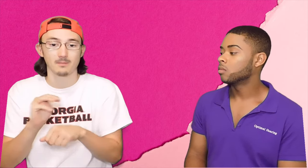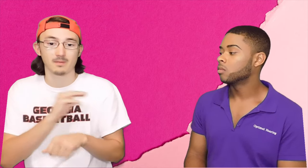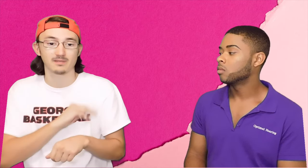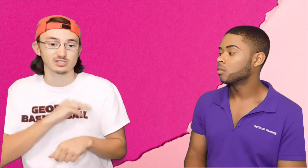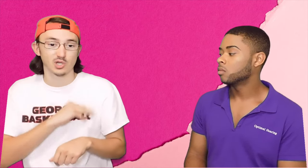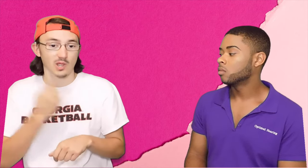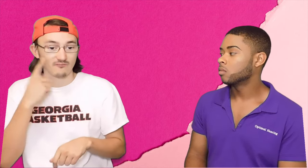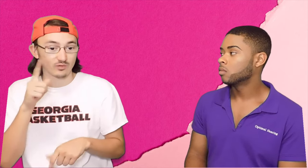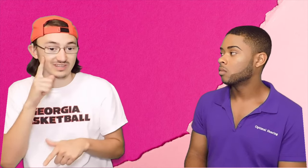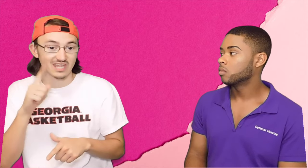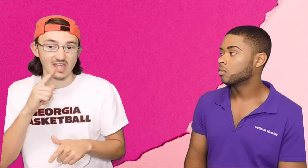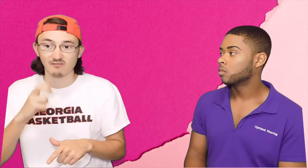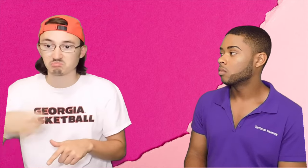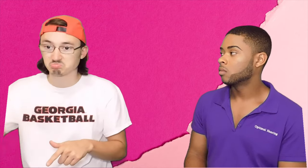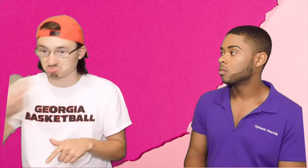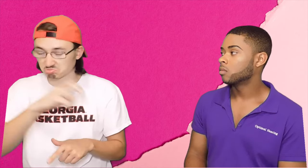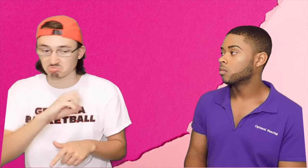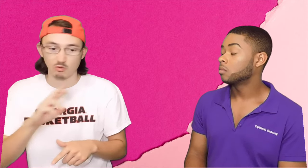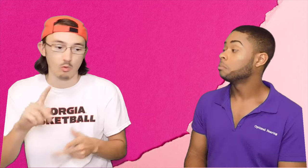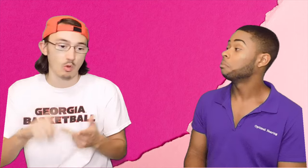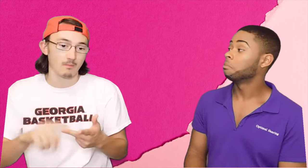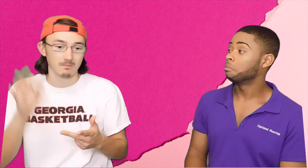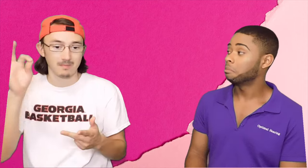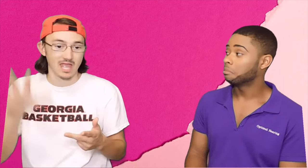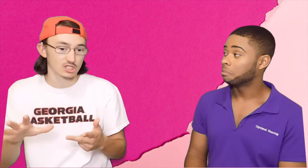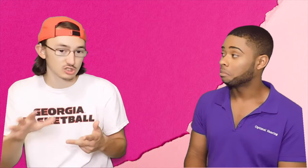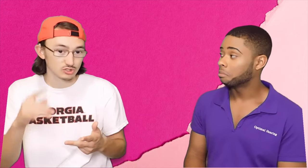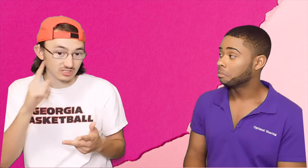be a missionary for the Deaf and travel or be a pastor for the deaf